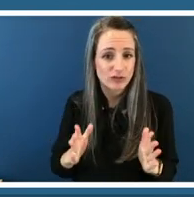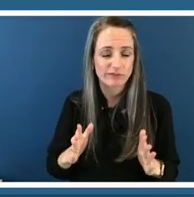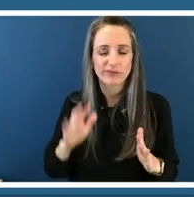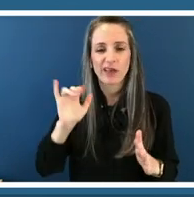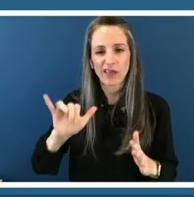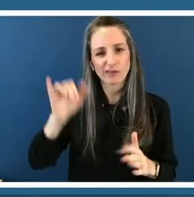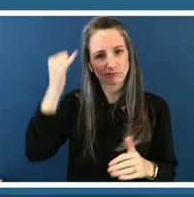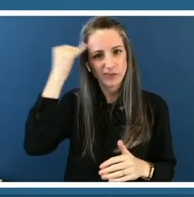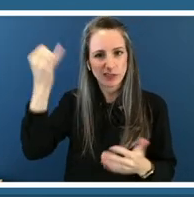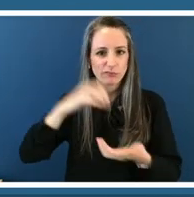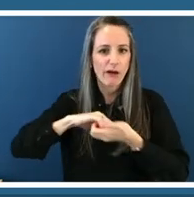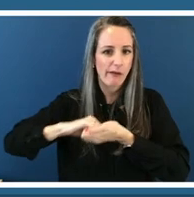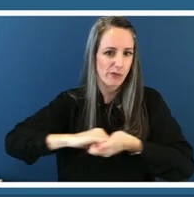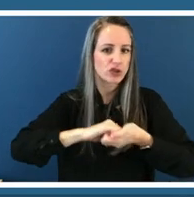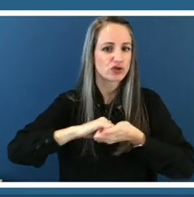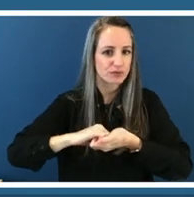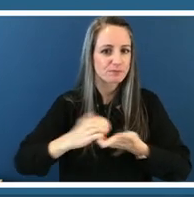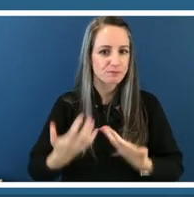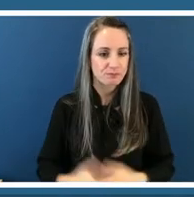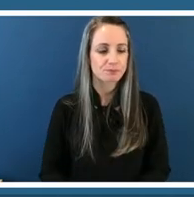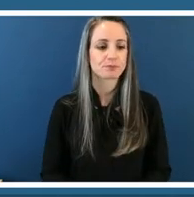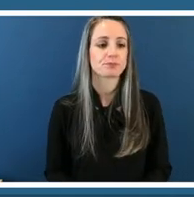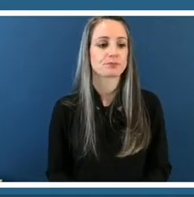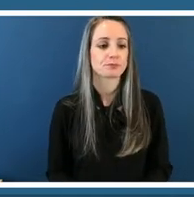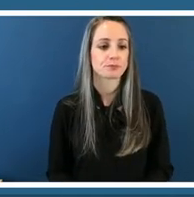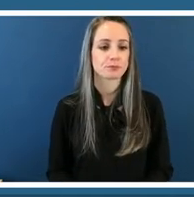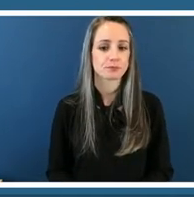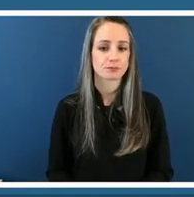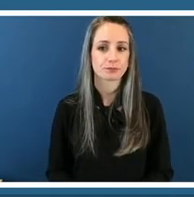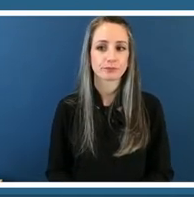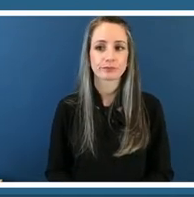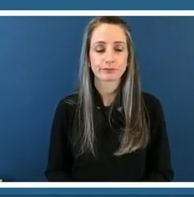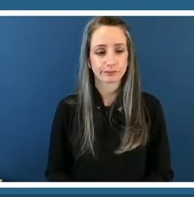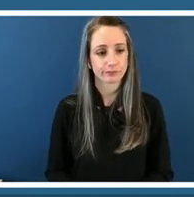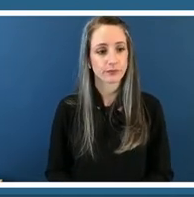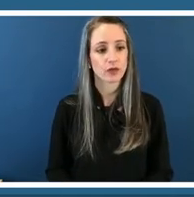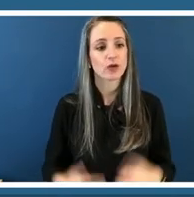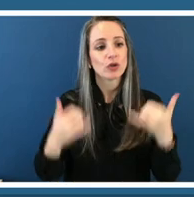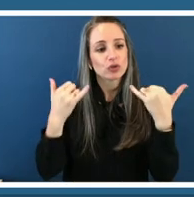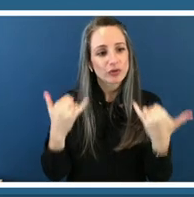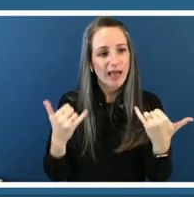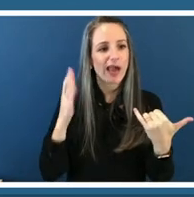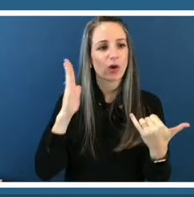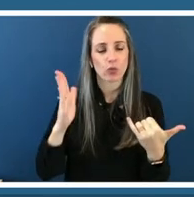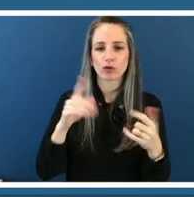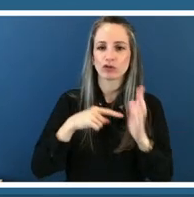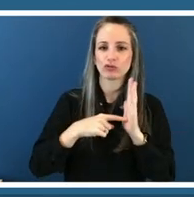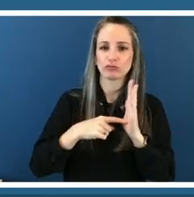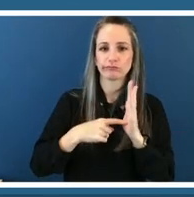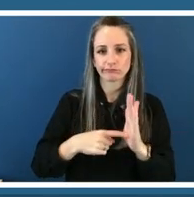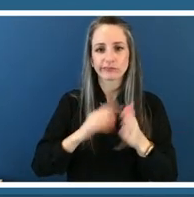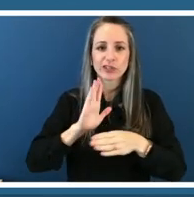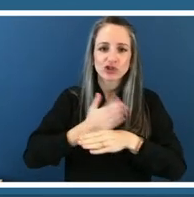okay so today we'll be sharing applicable lessons on integrating art into the classroom